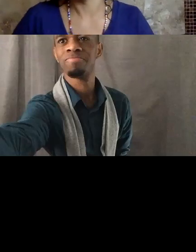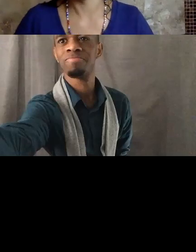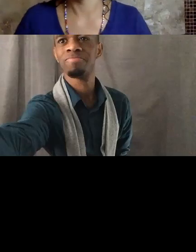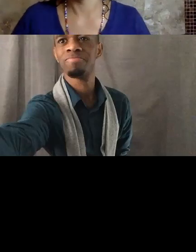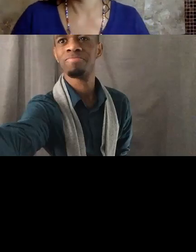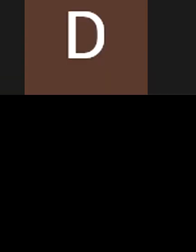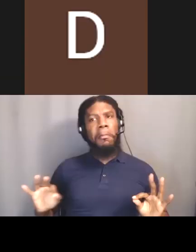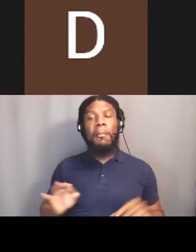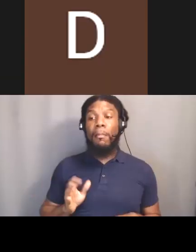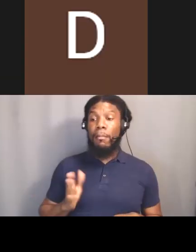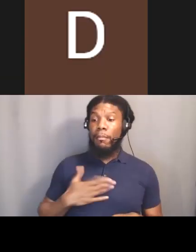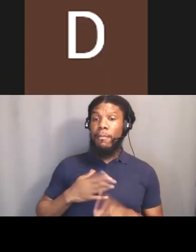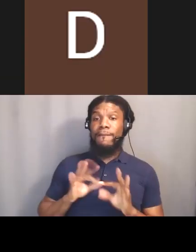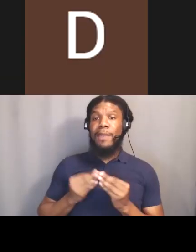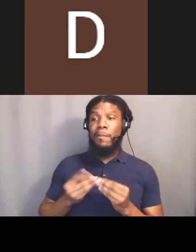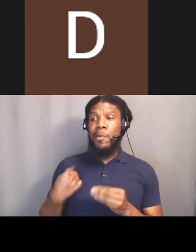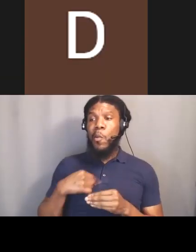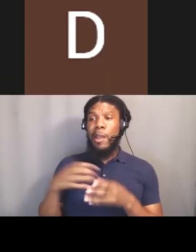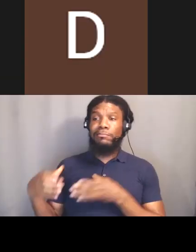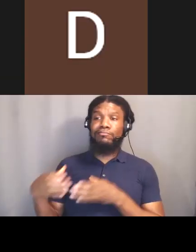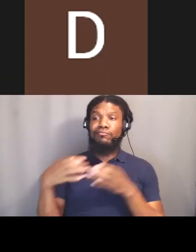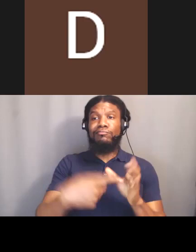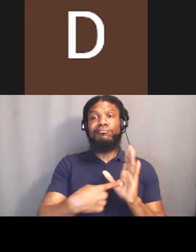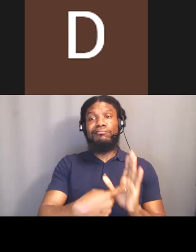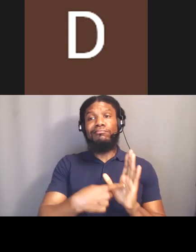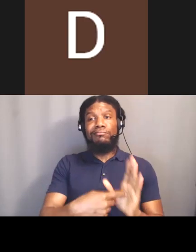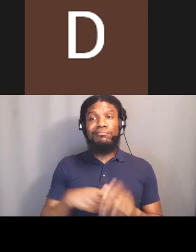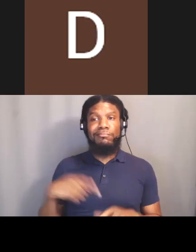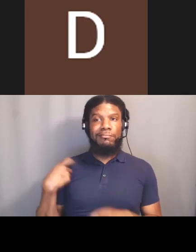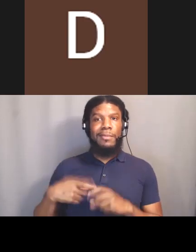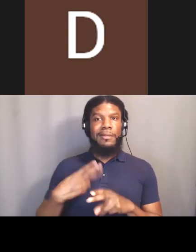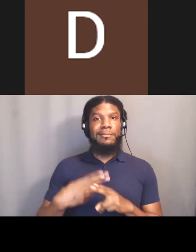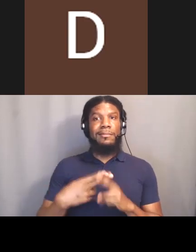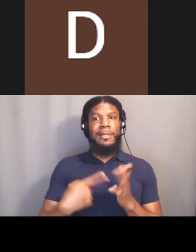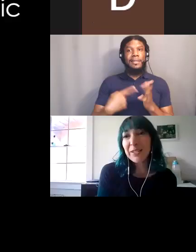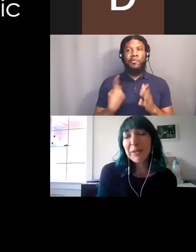the exhibit at the (mumbles) and we like the exhibit and it was very nice.